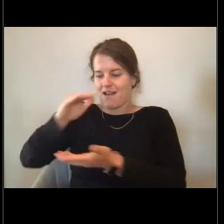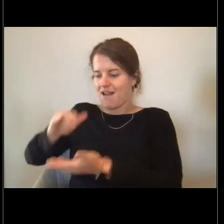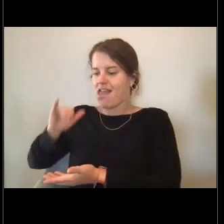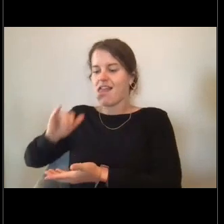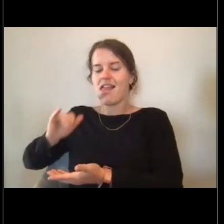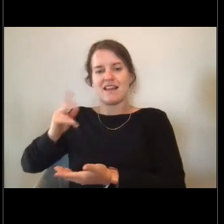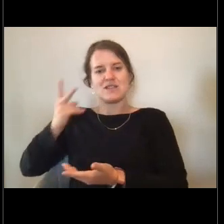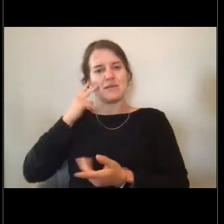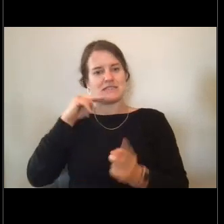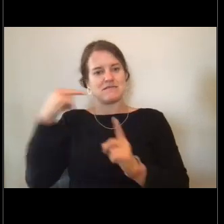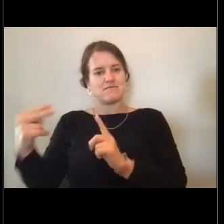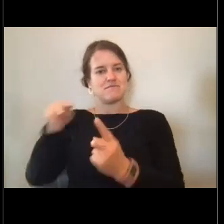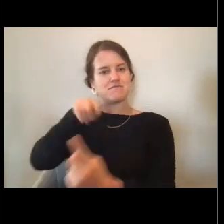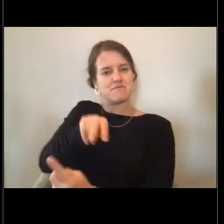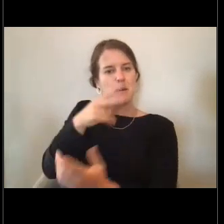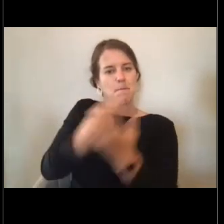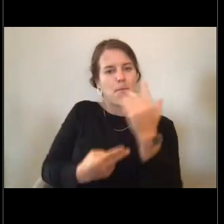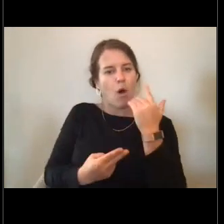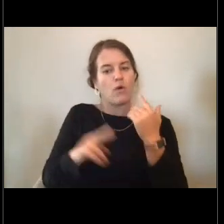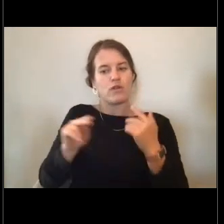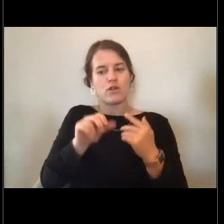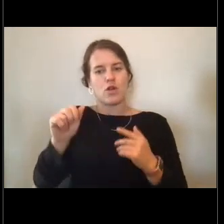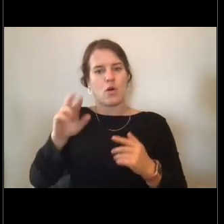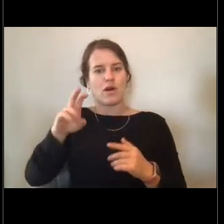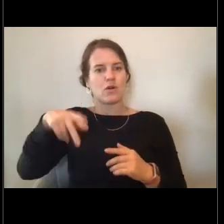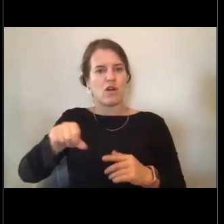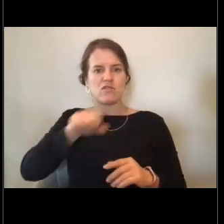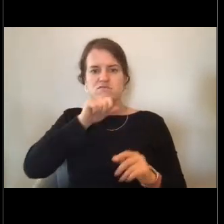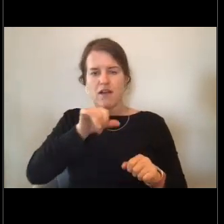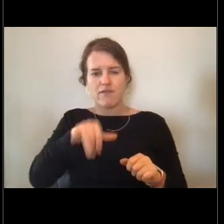that you kind of get to see how all parts of the organization work.